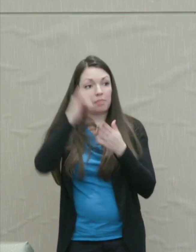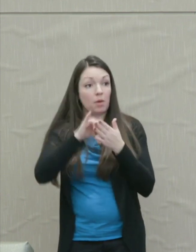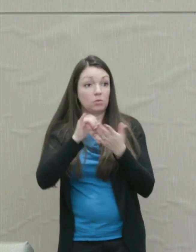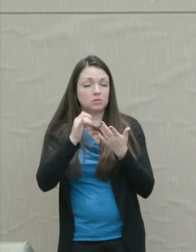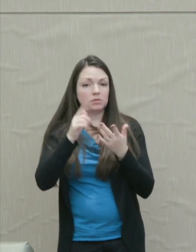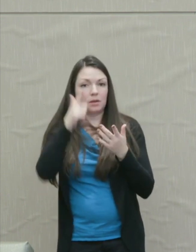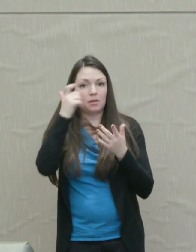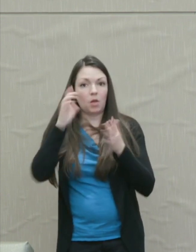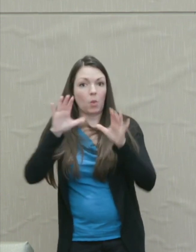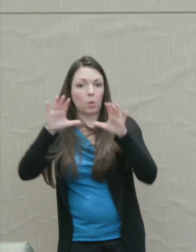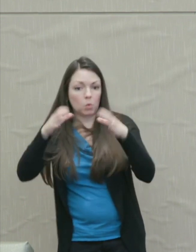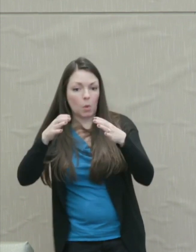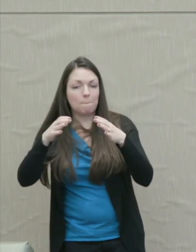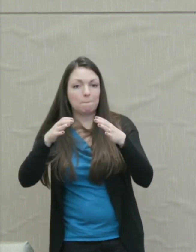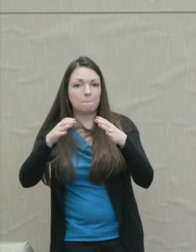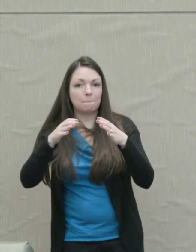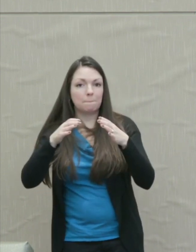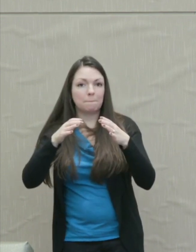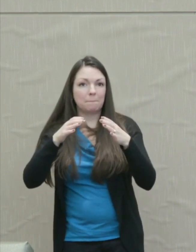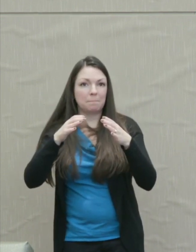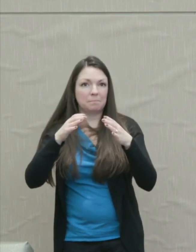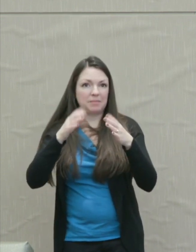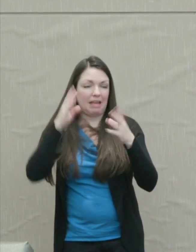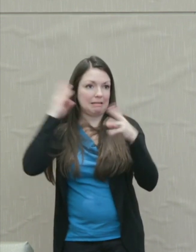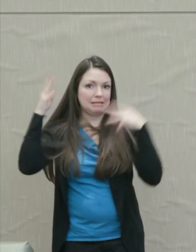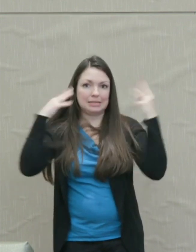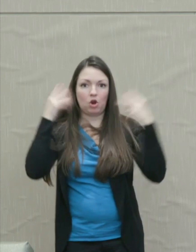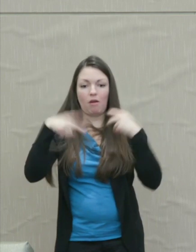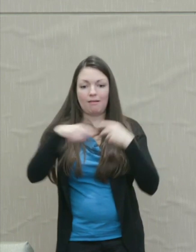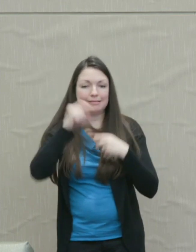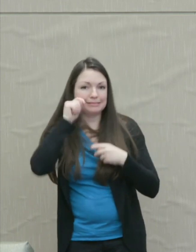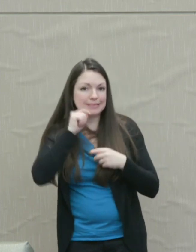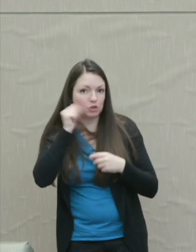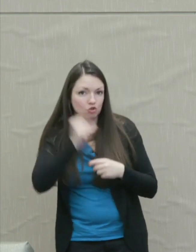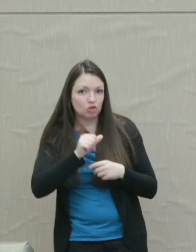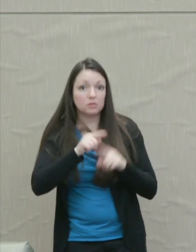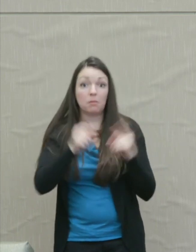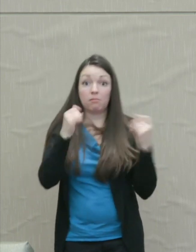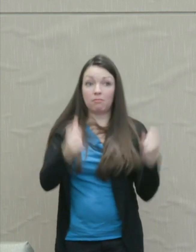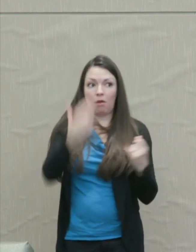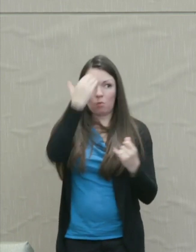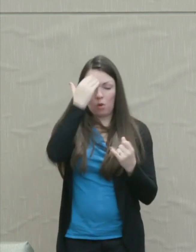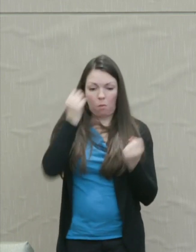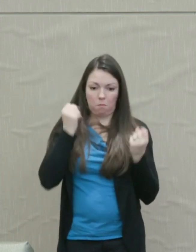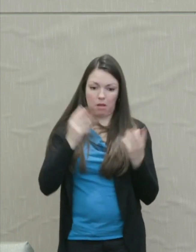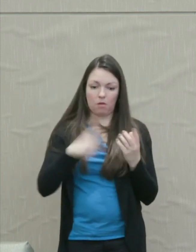among teenage girls, but now we know that a preponderant number of the witch blamers